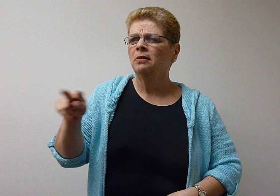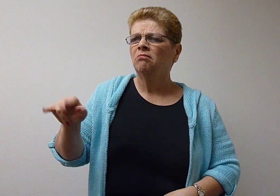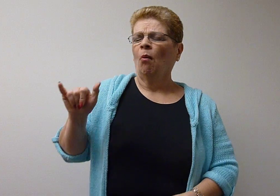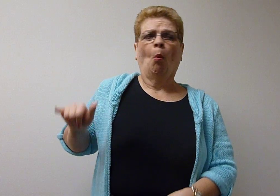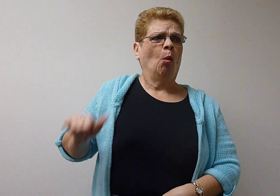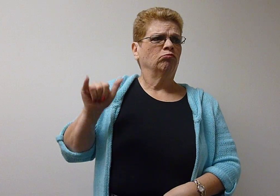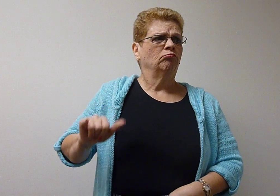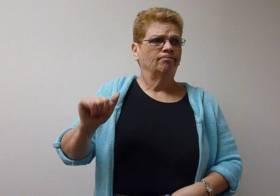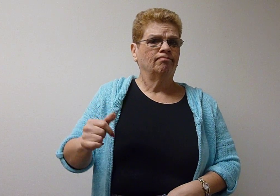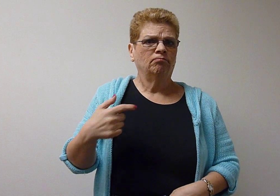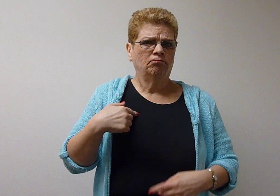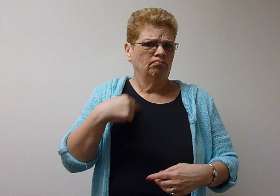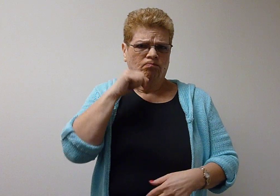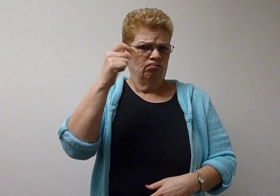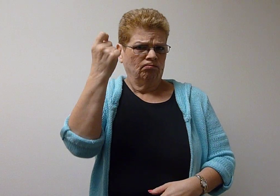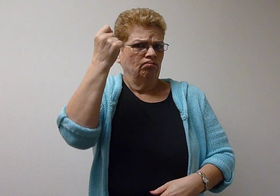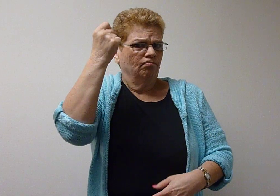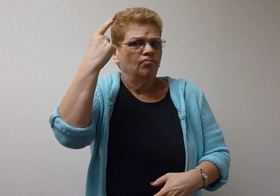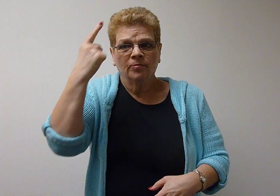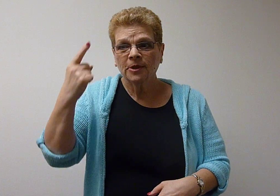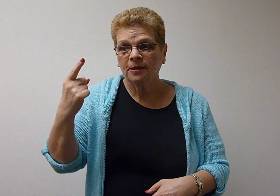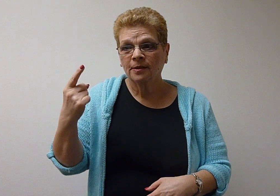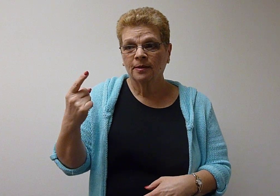I did not understand at that time,